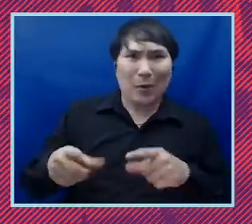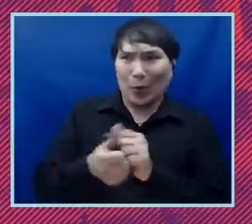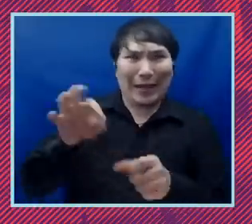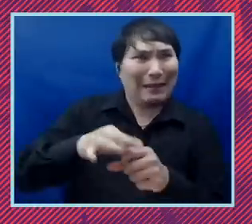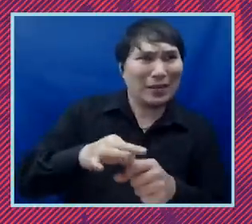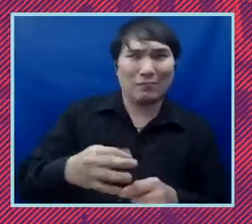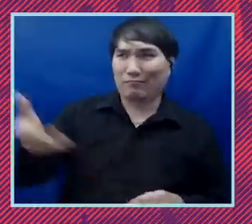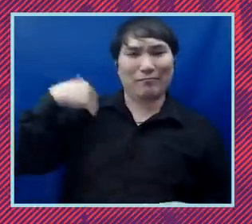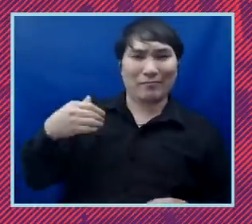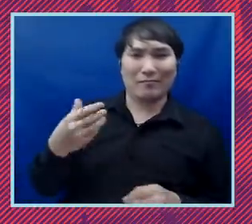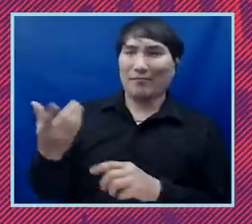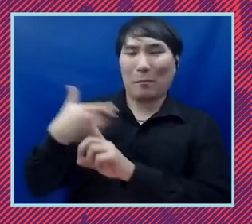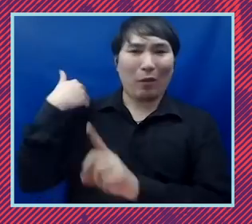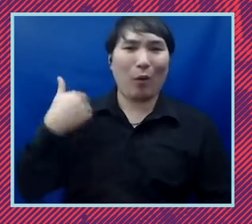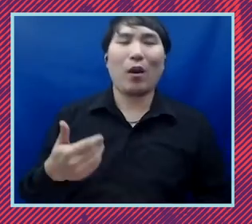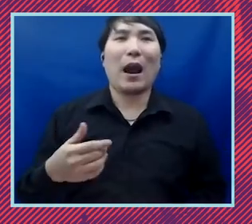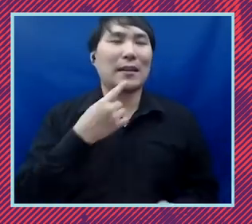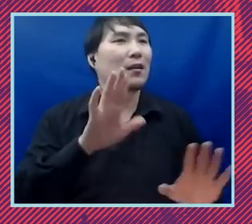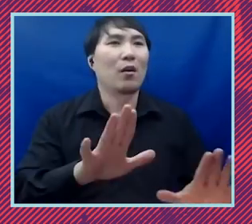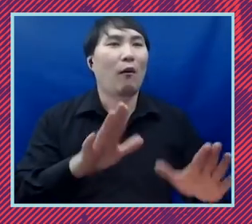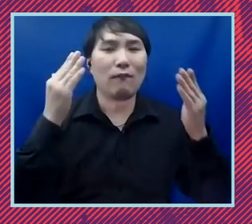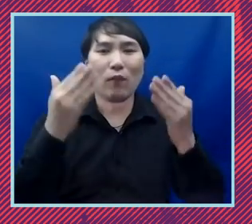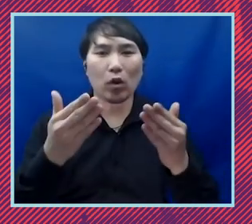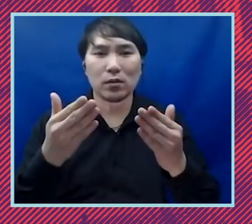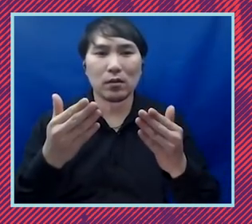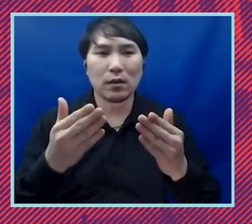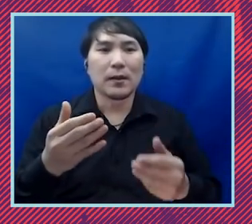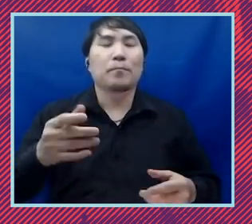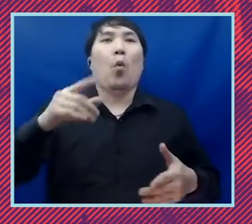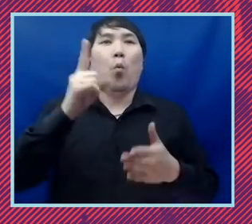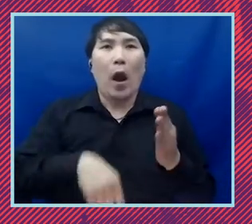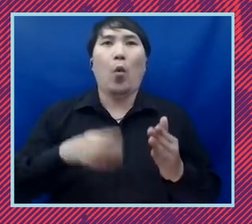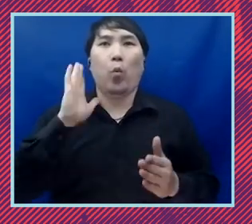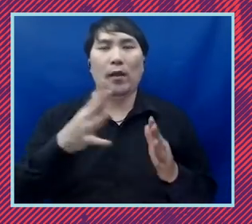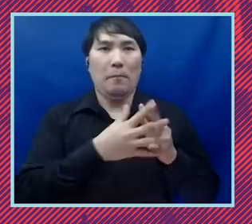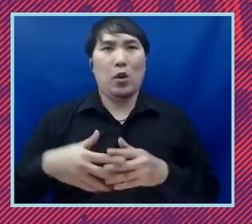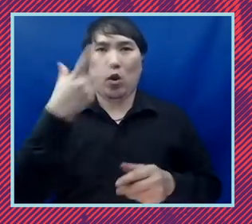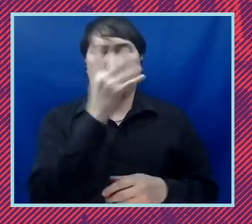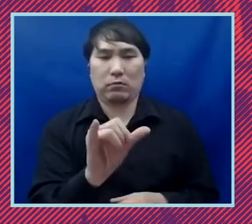and i said i just need you to focus on what this would be like what america would be like if the